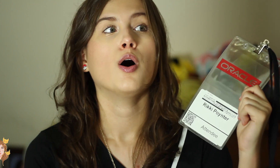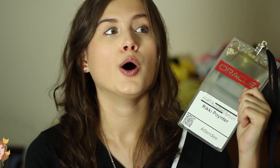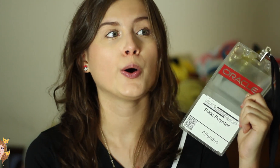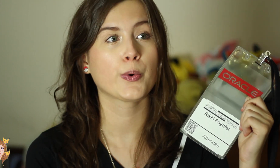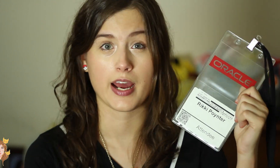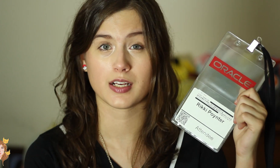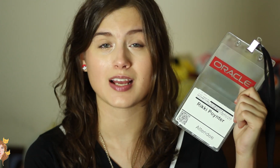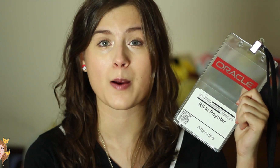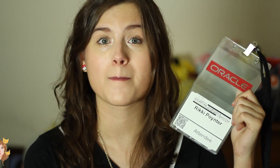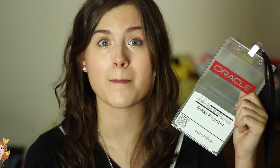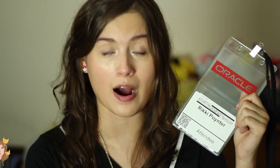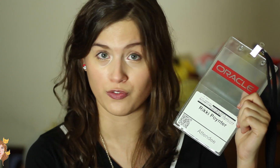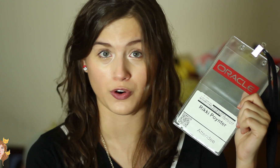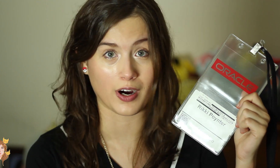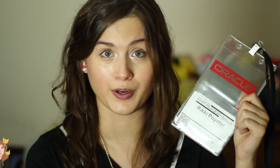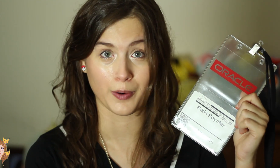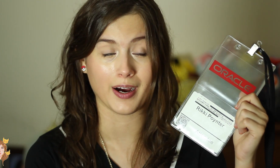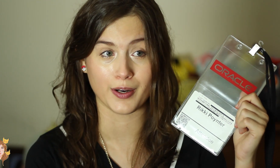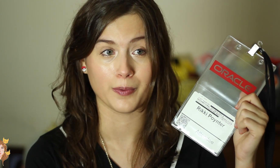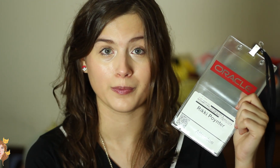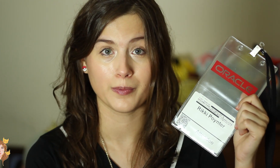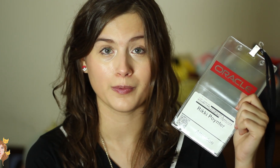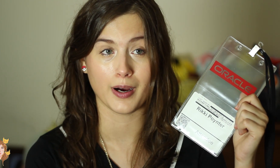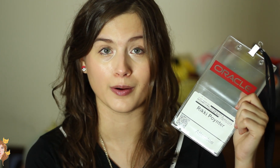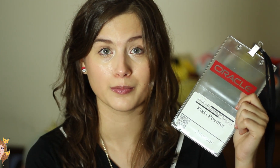[exhale] And it’s a mouthful, I know, I know. I know.